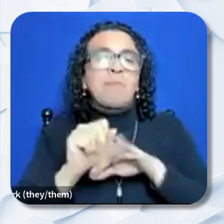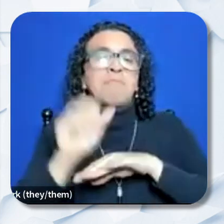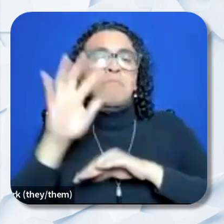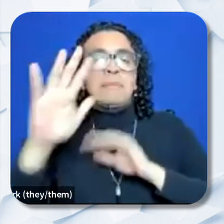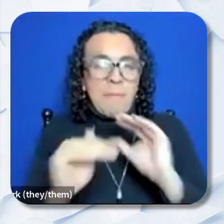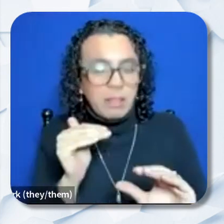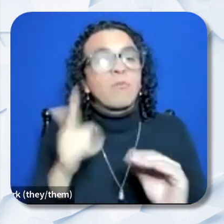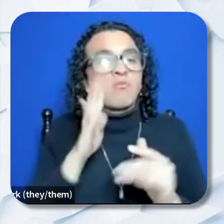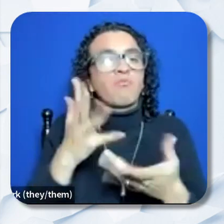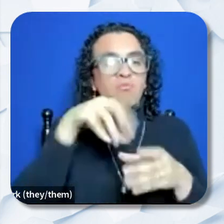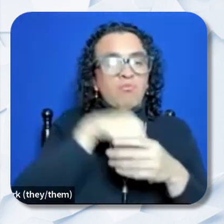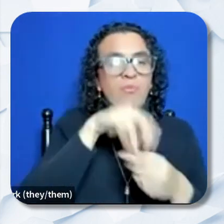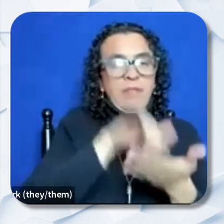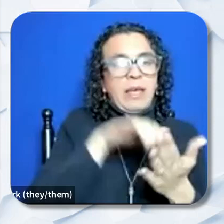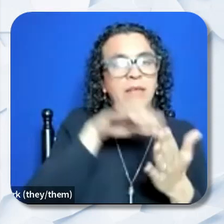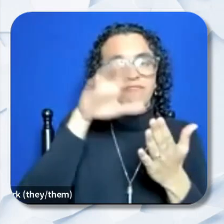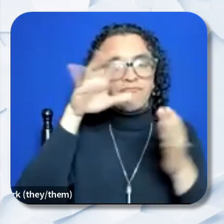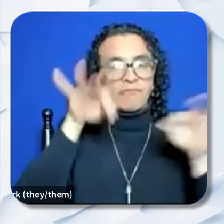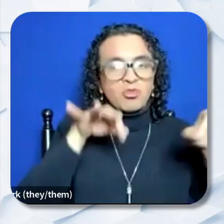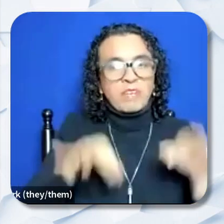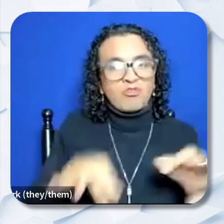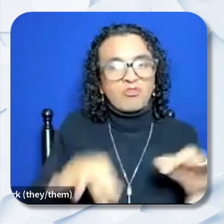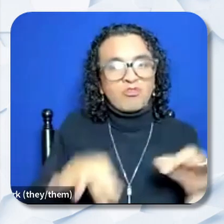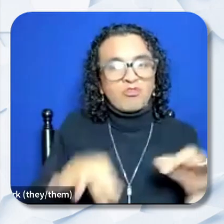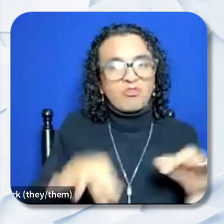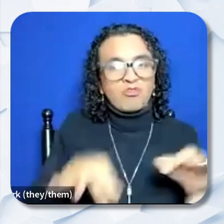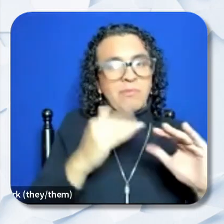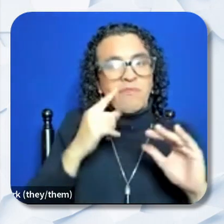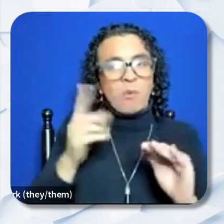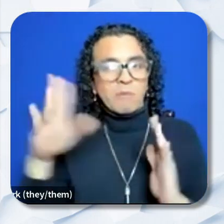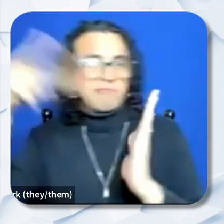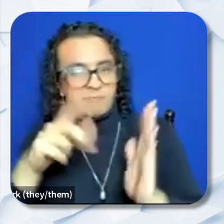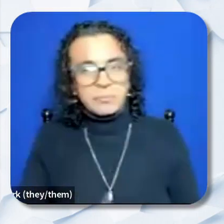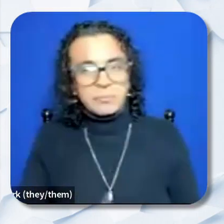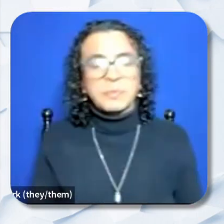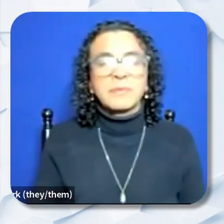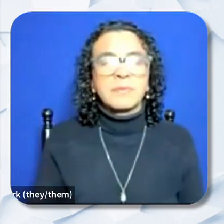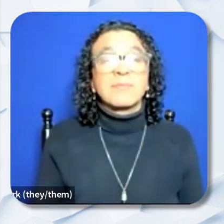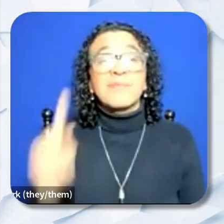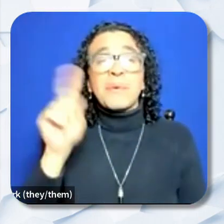in this instruction package for reference. Samantha: Question 5 where in the application,